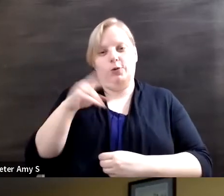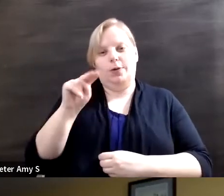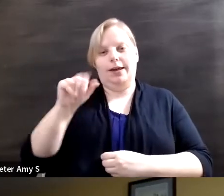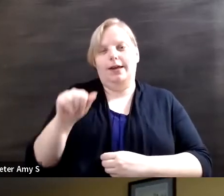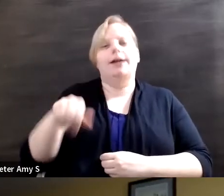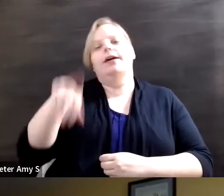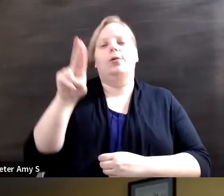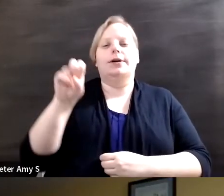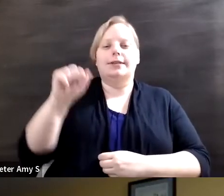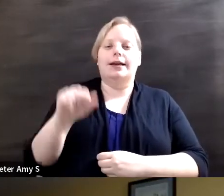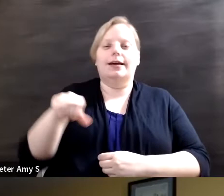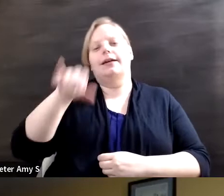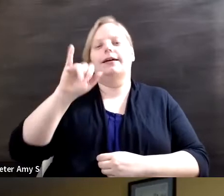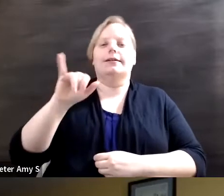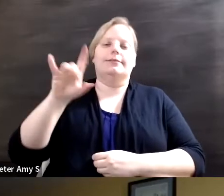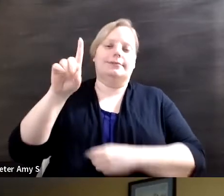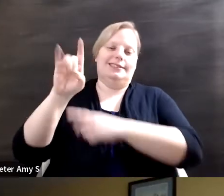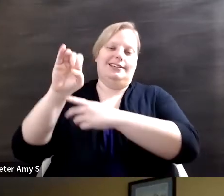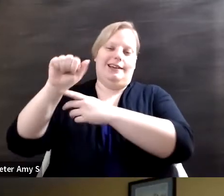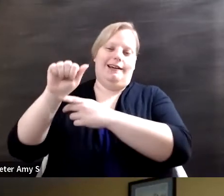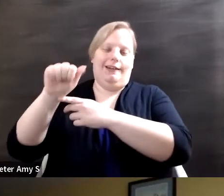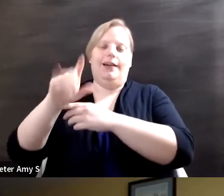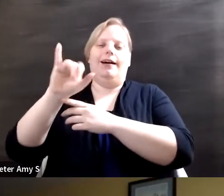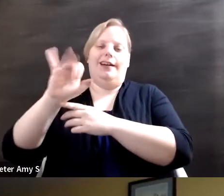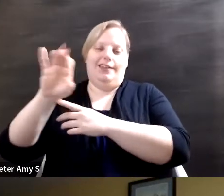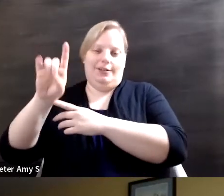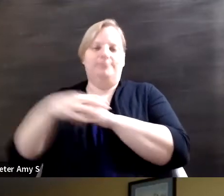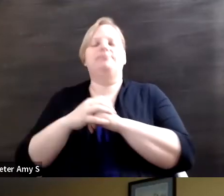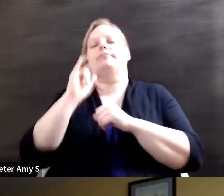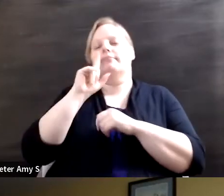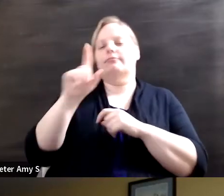task force as well as the first openly disabled delegate to represent the United States at the G20